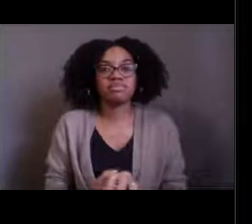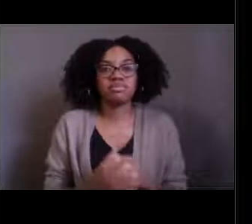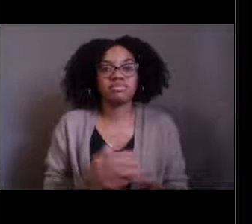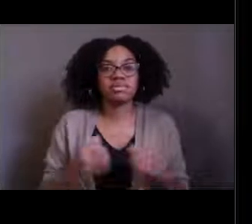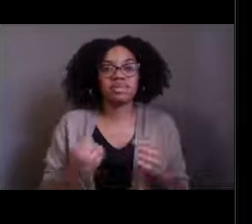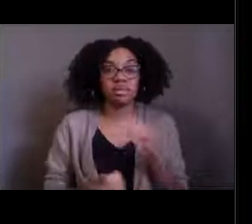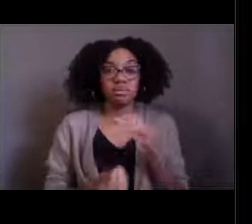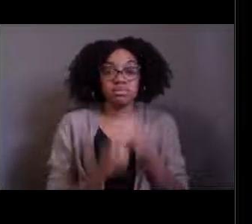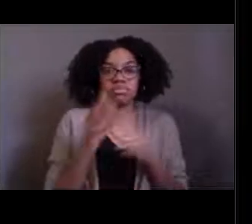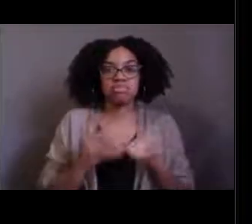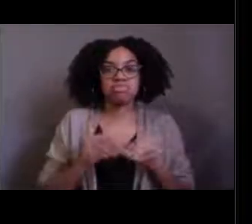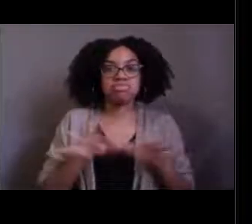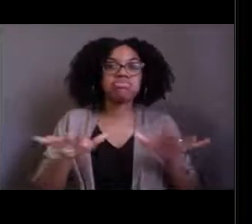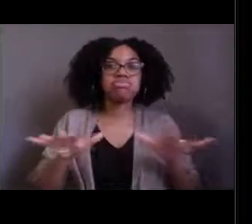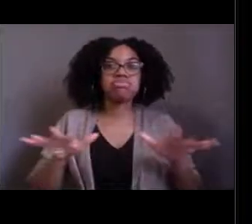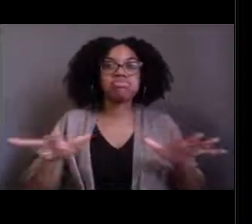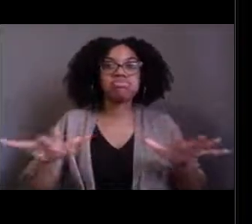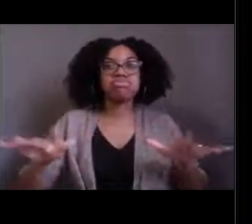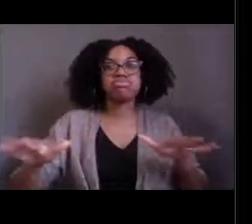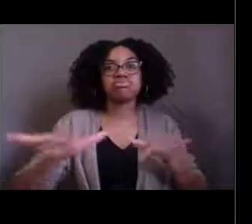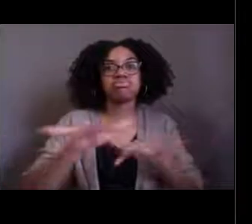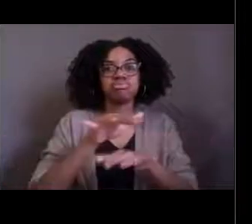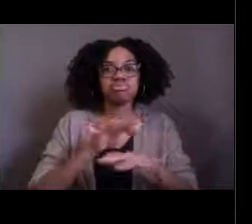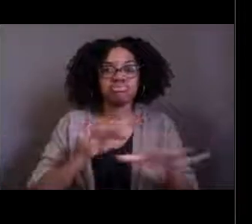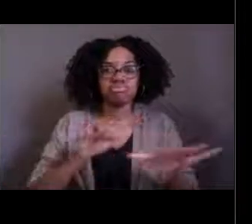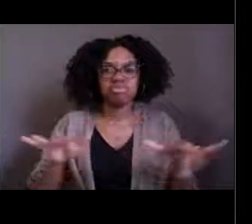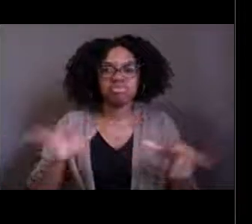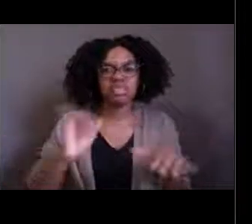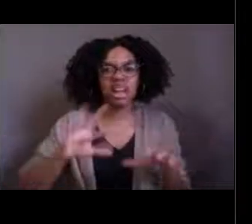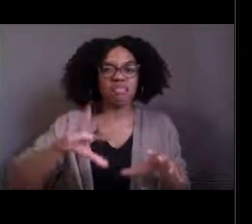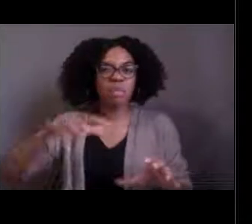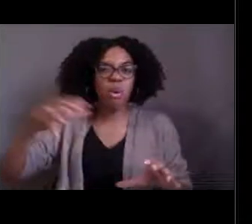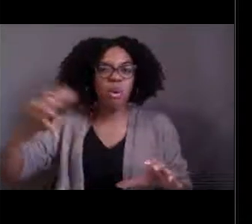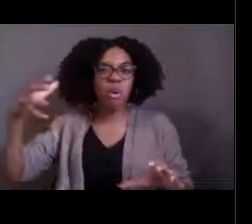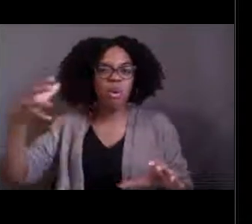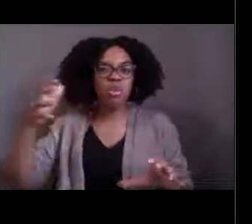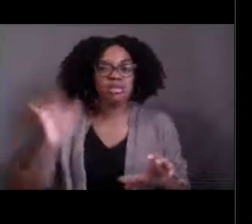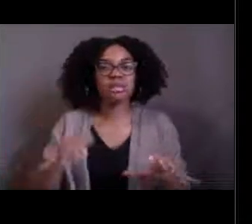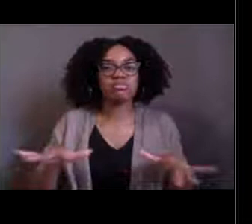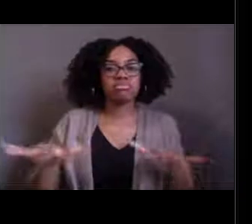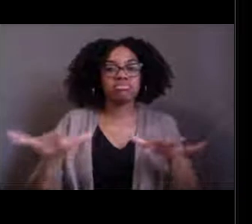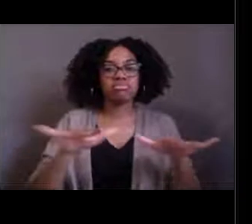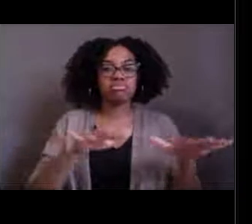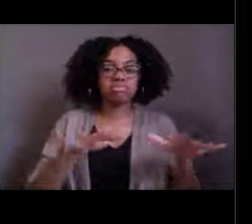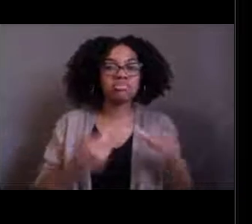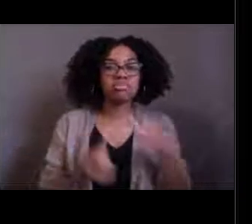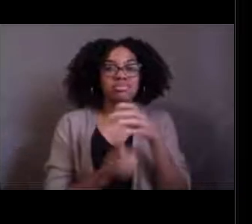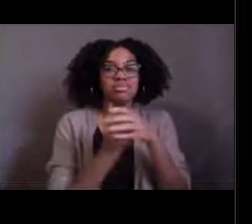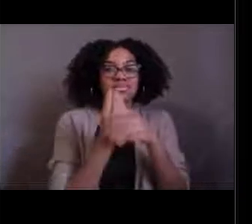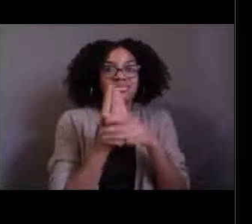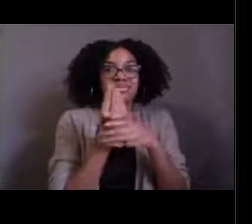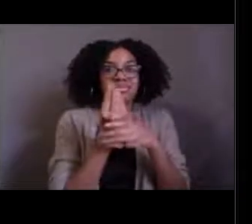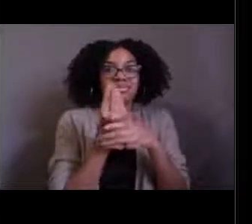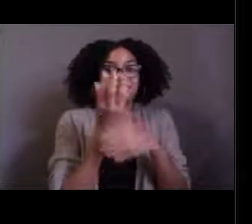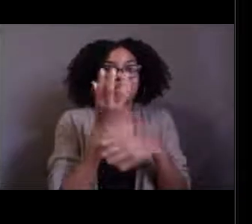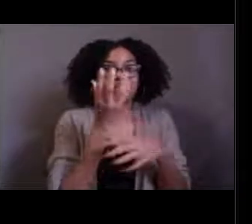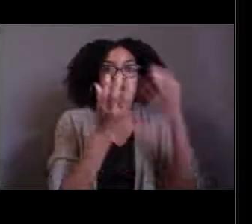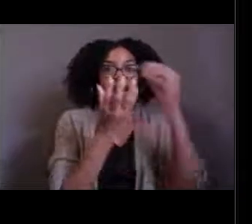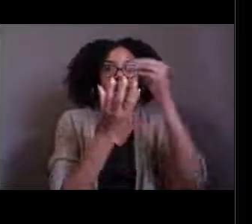which is called a barracudina fish, it was a midwater fish. So what's really interesting about this for our science team, was that we were learning more about